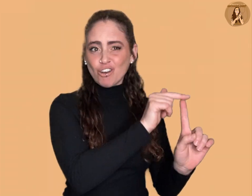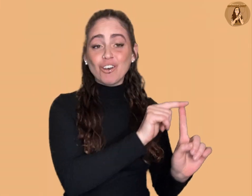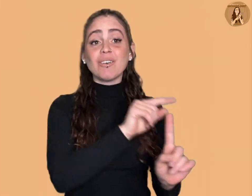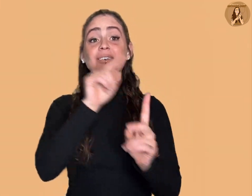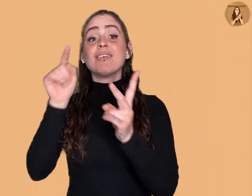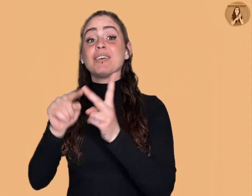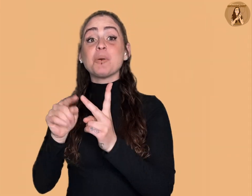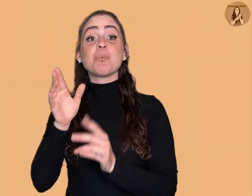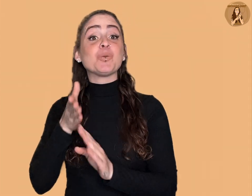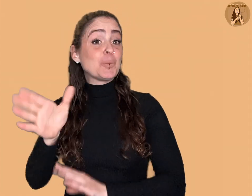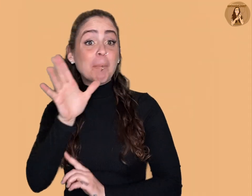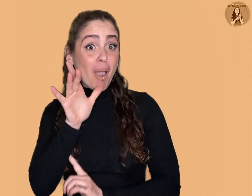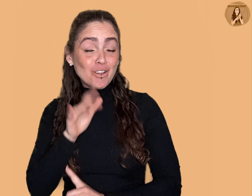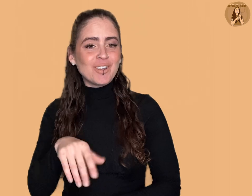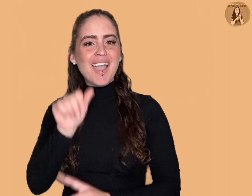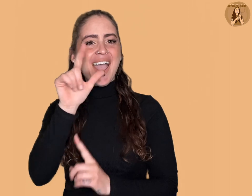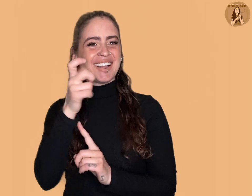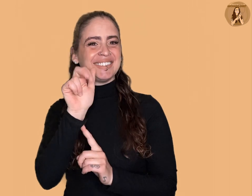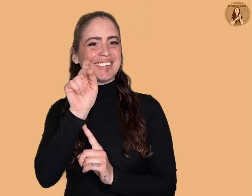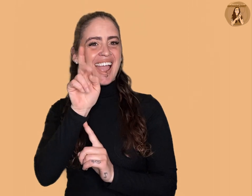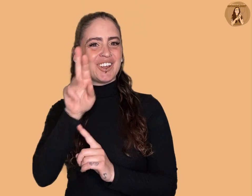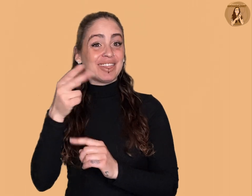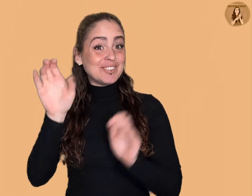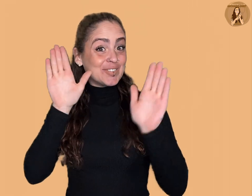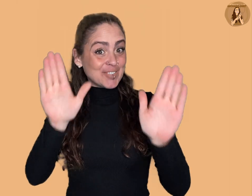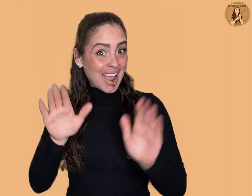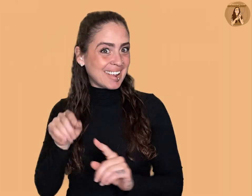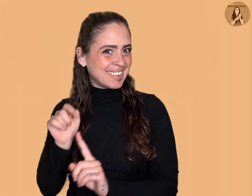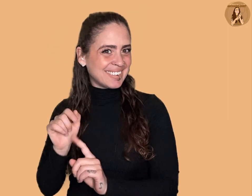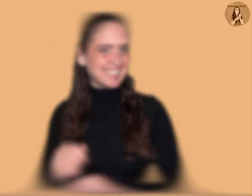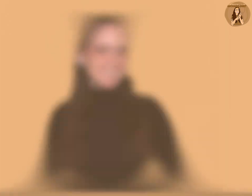and by his maternal, Alexander the Great, the King of Macedonia.